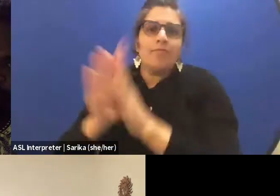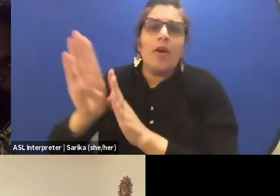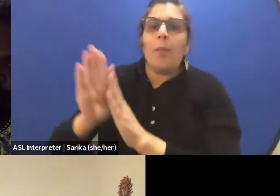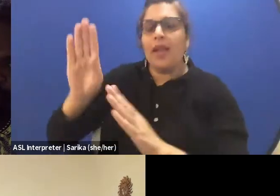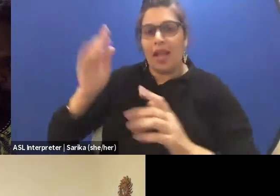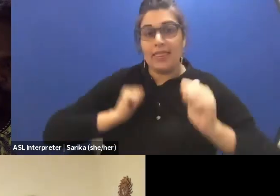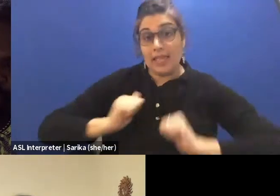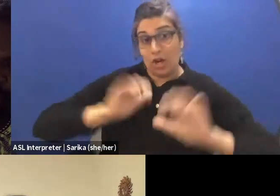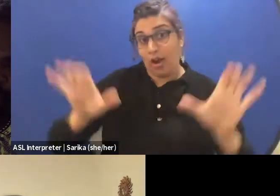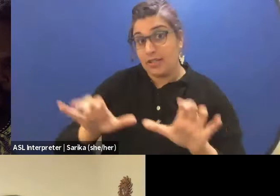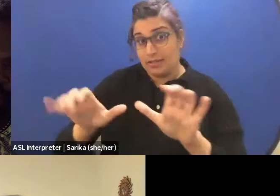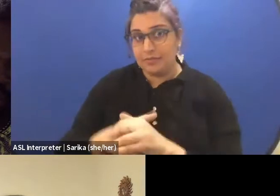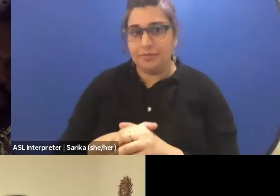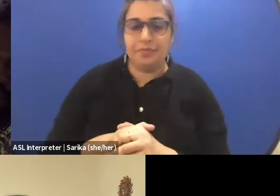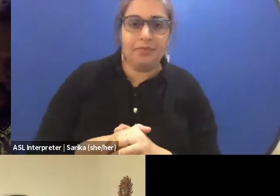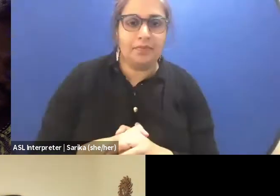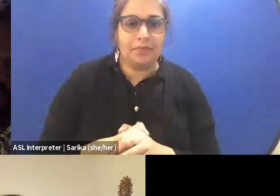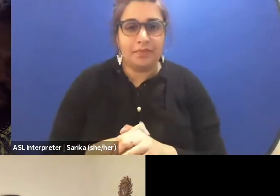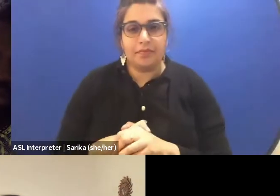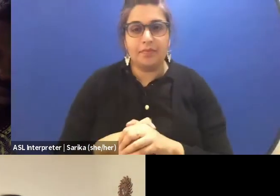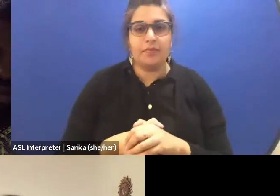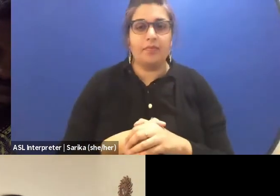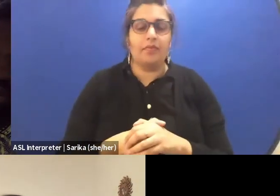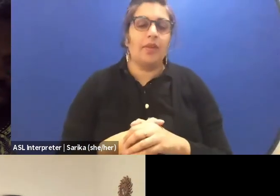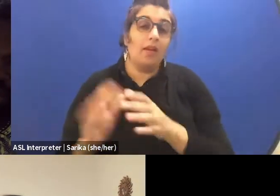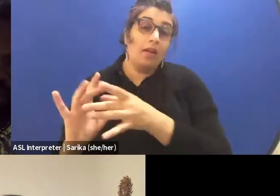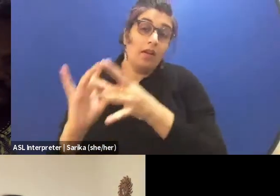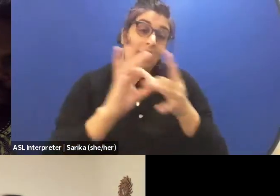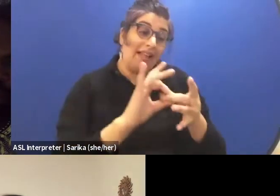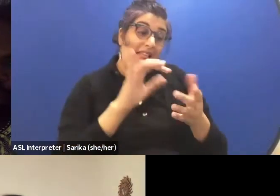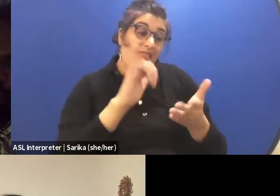So, then according to that work we make a lot of...